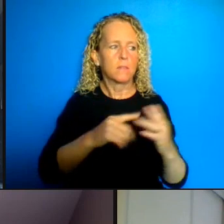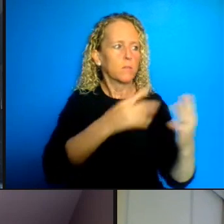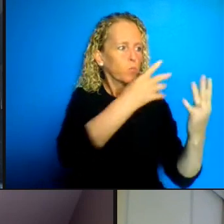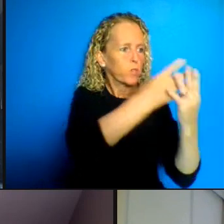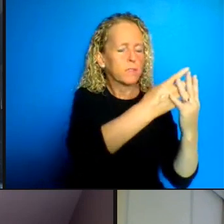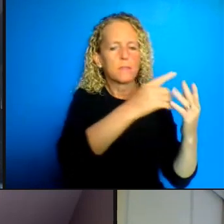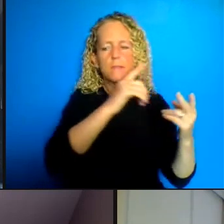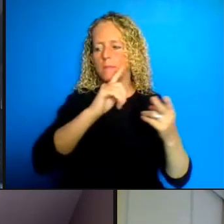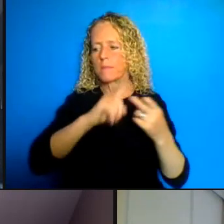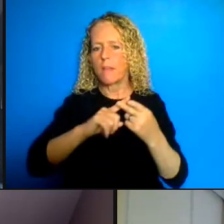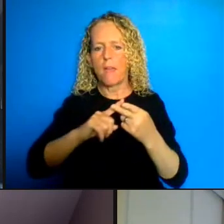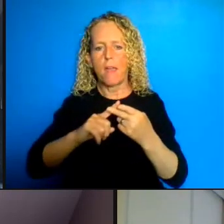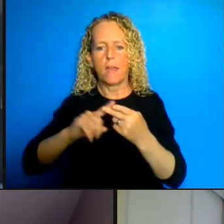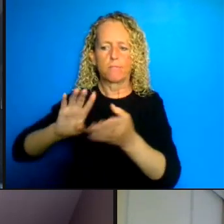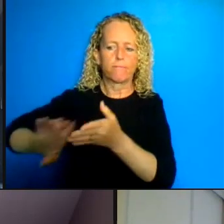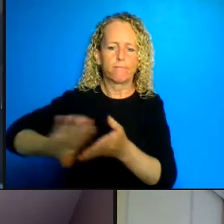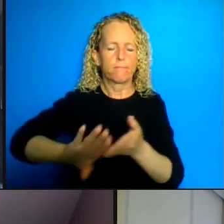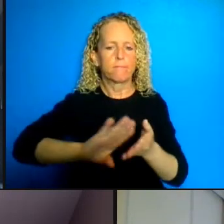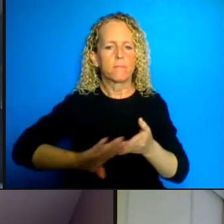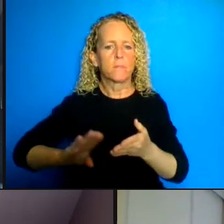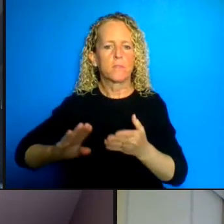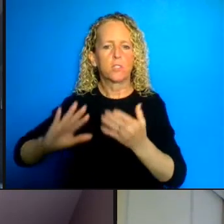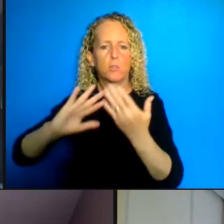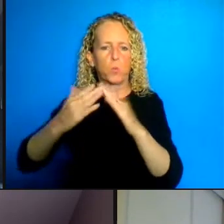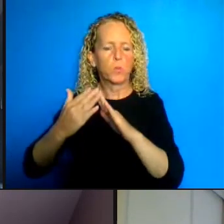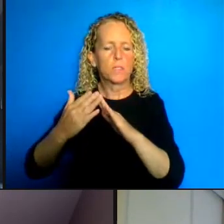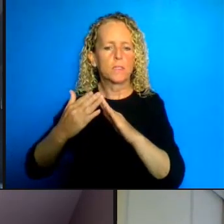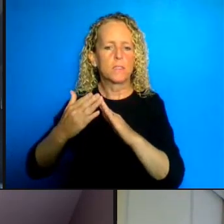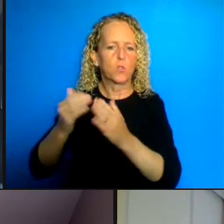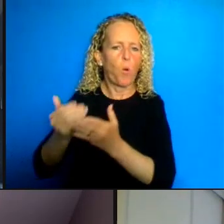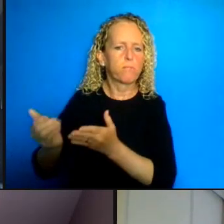COVID-19 I have heard some of the very serious